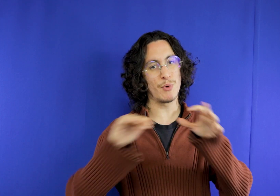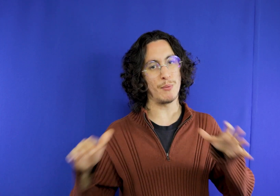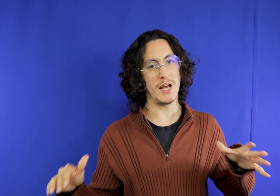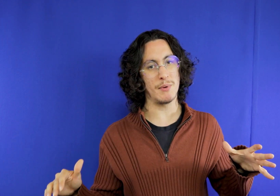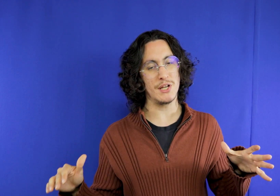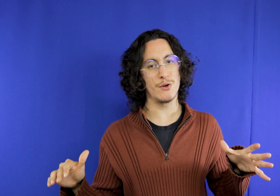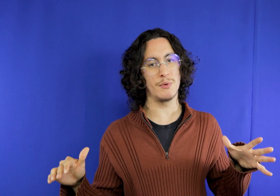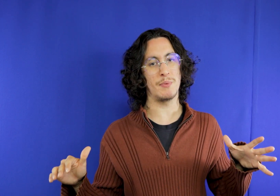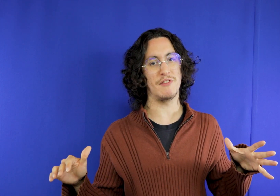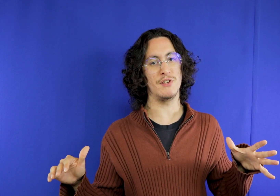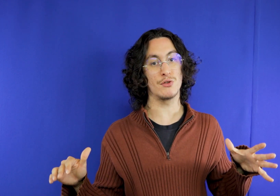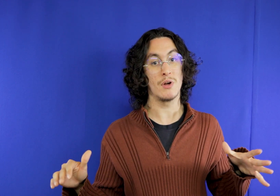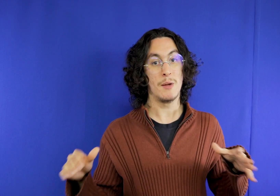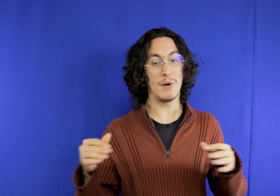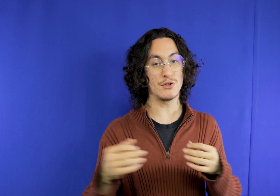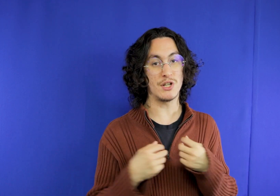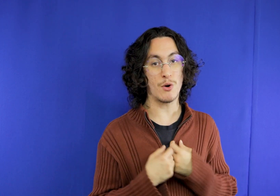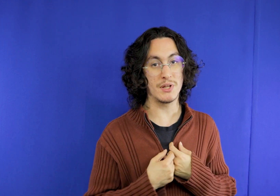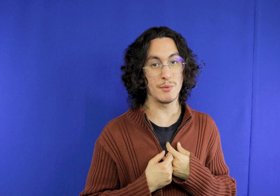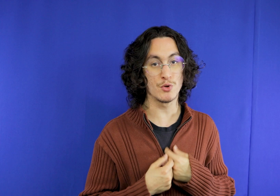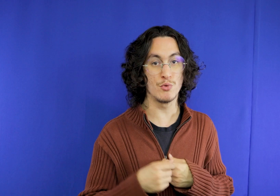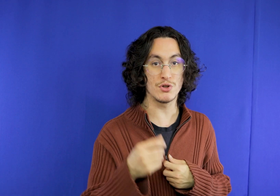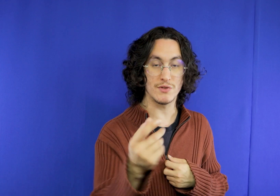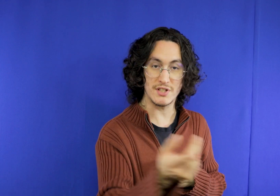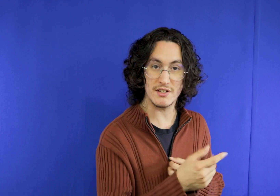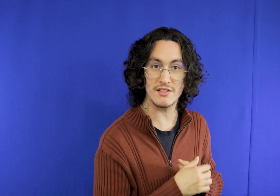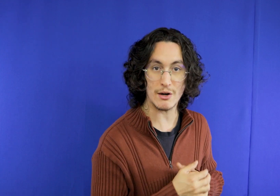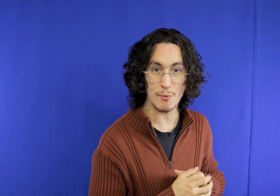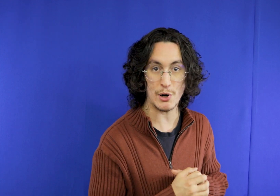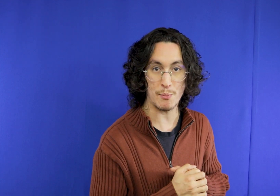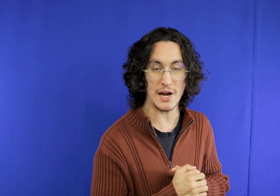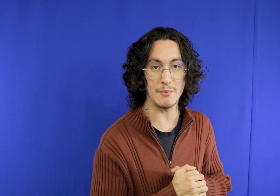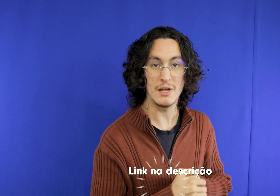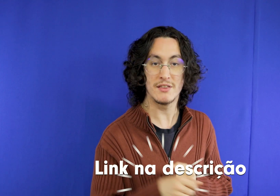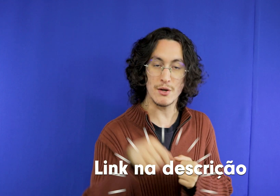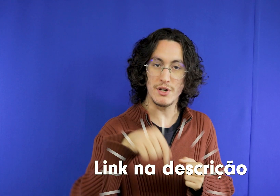is no problem, no interview, but today we order Monte if you want to buy the Primer there